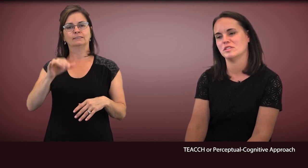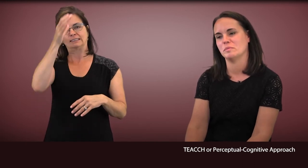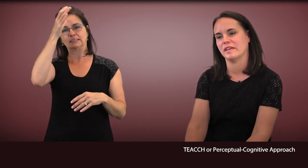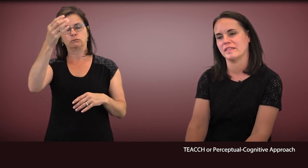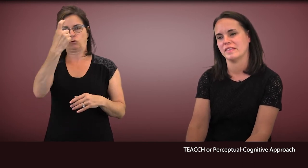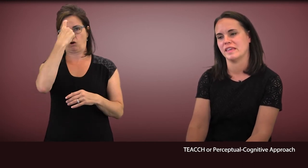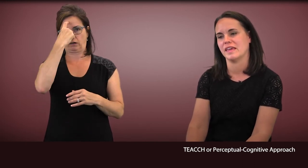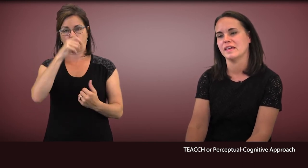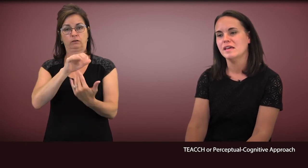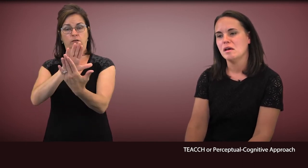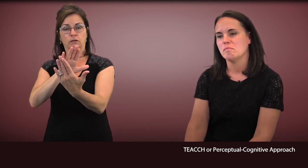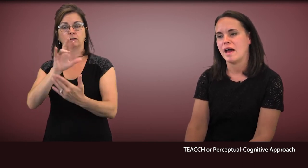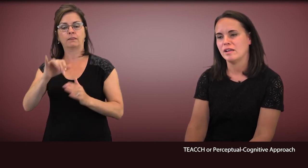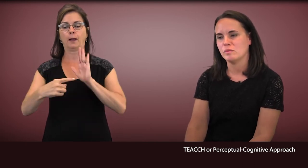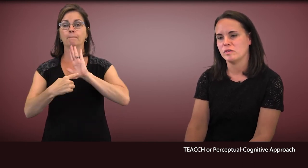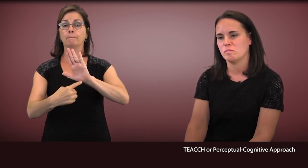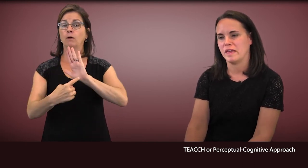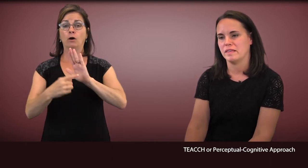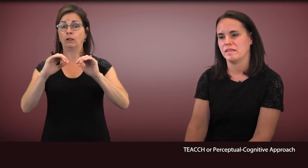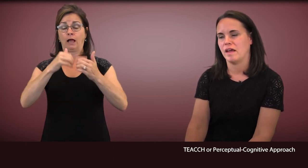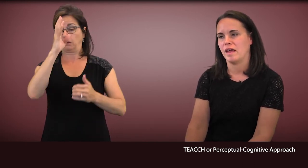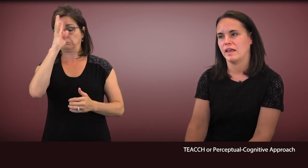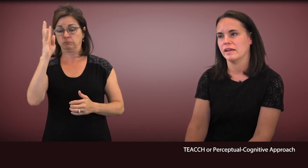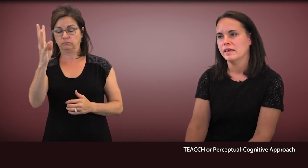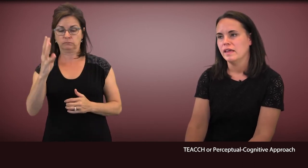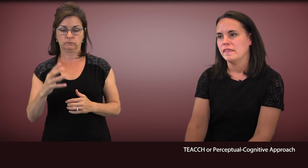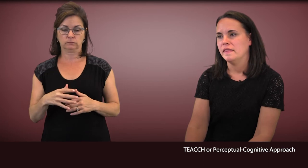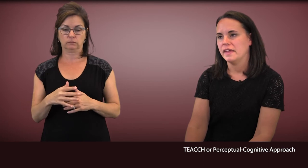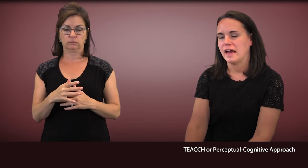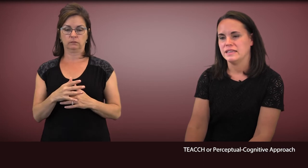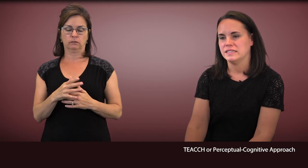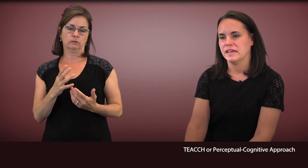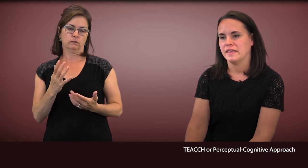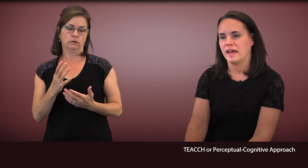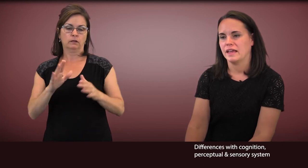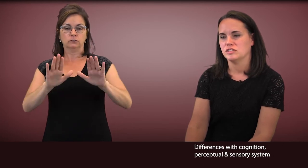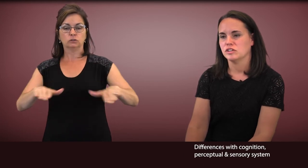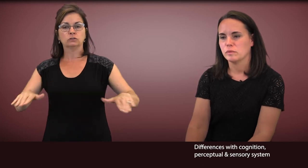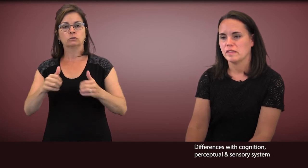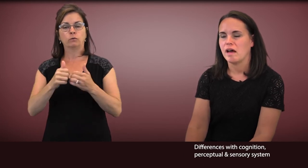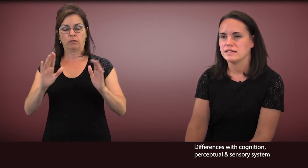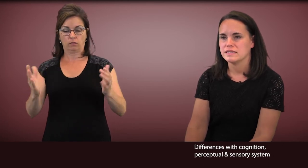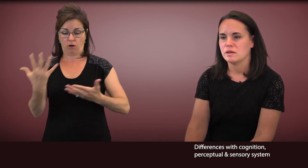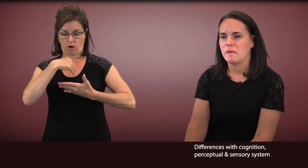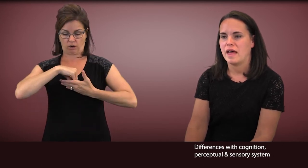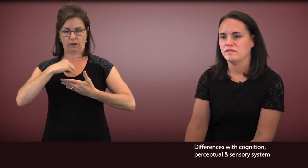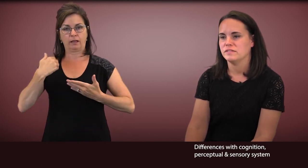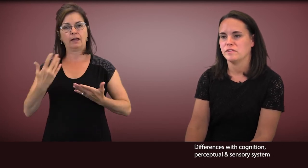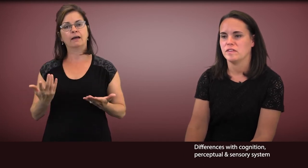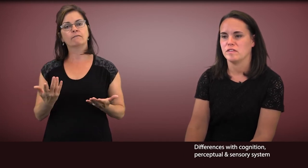because the model was based on the idea that children with autism have differences